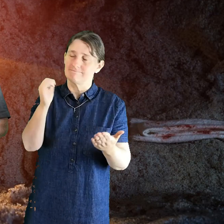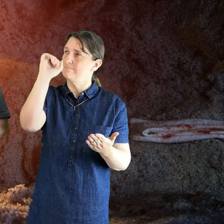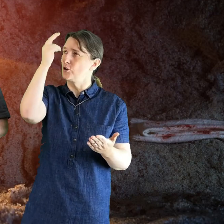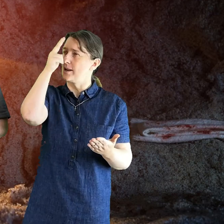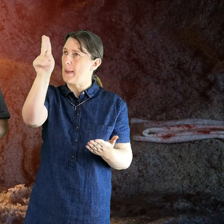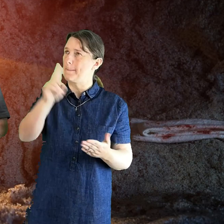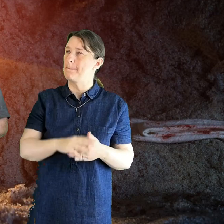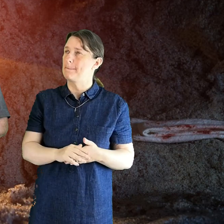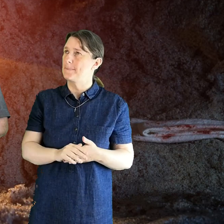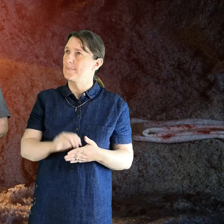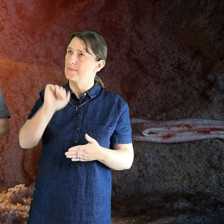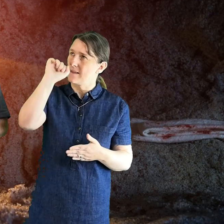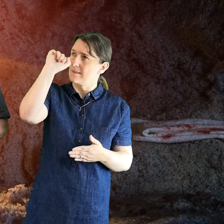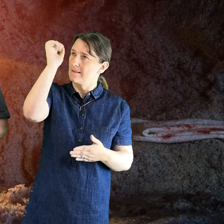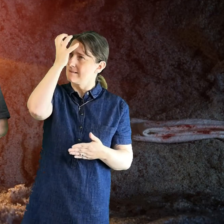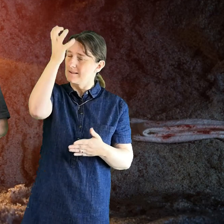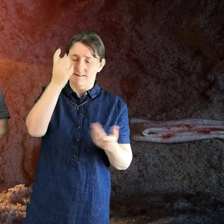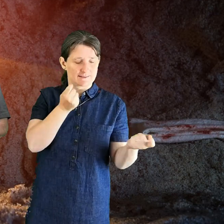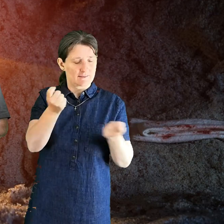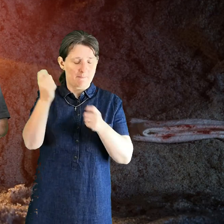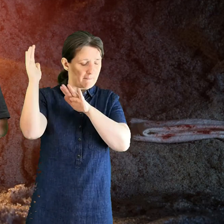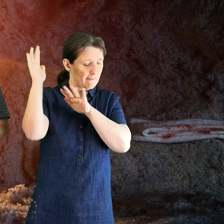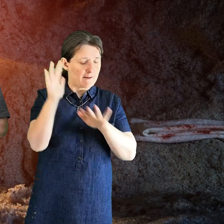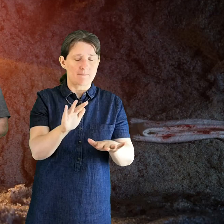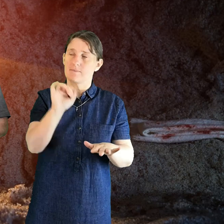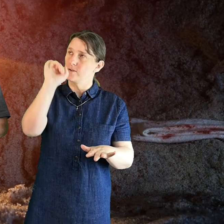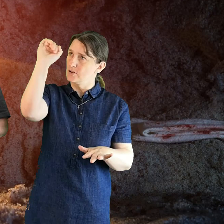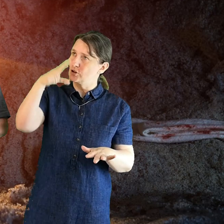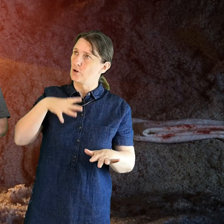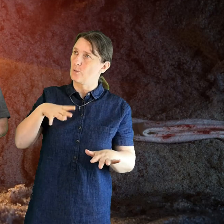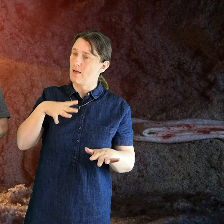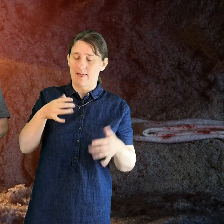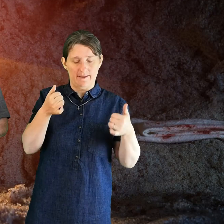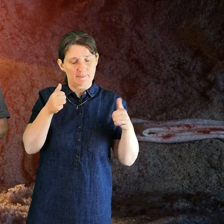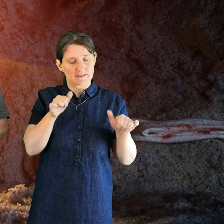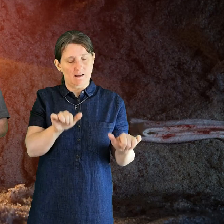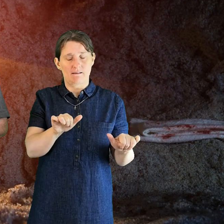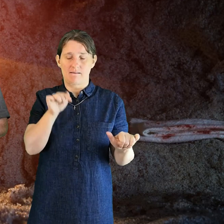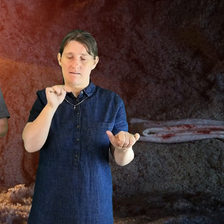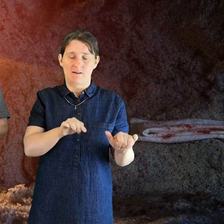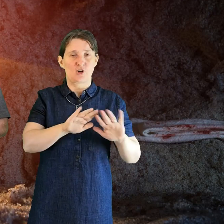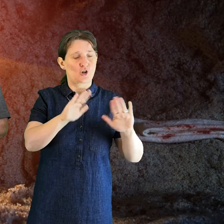thy kingdom come thy will be done on earth